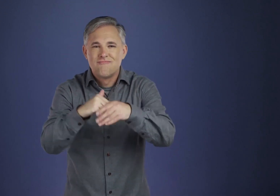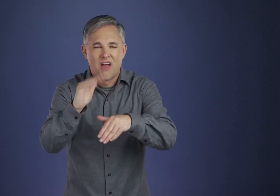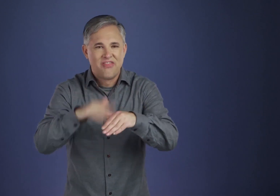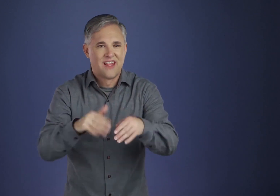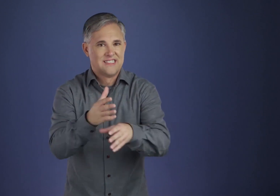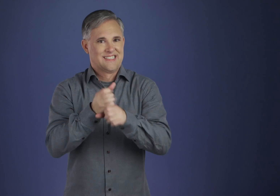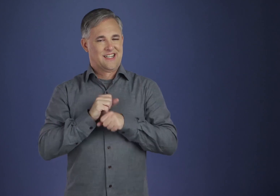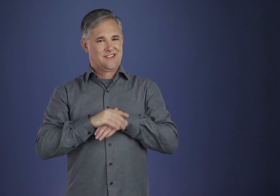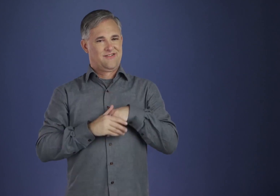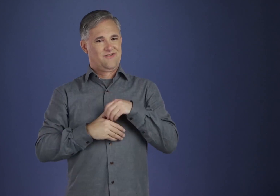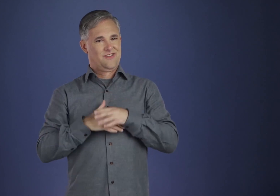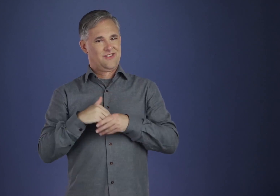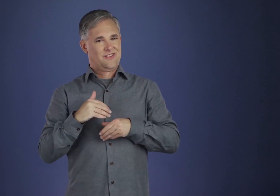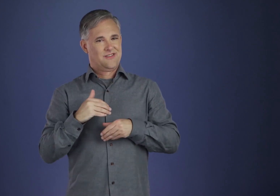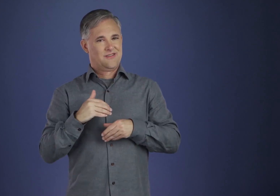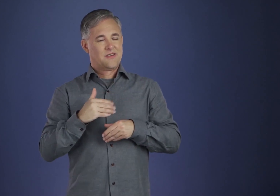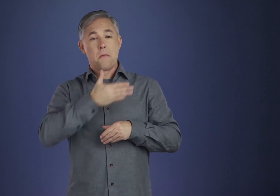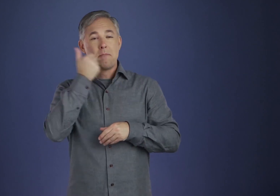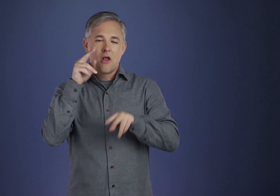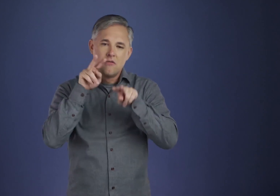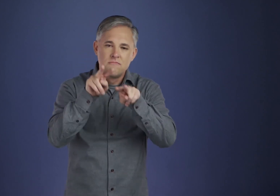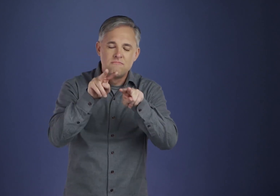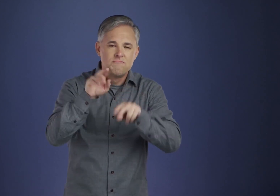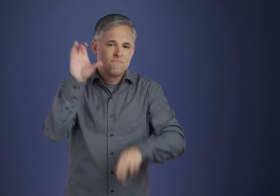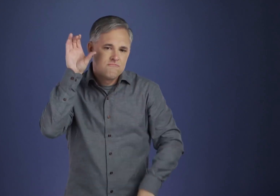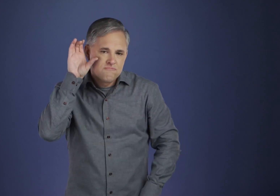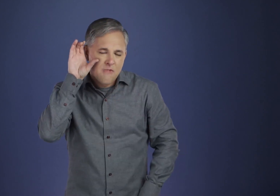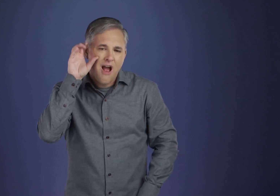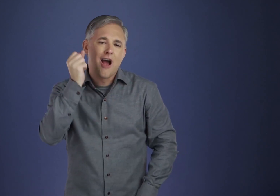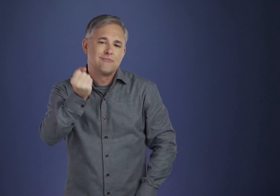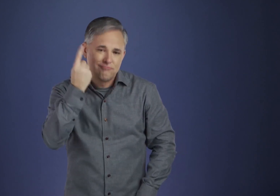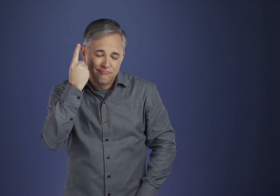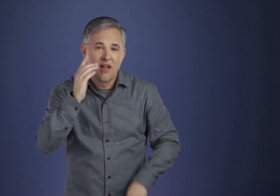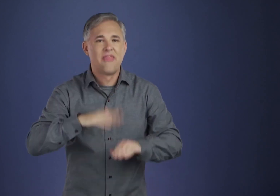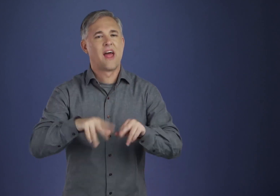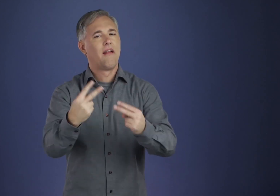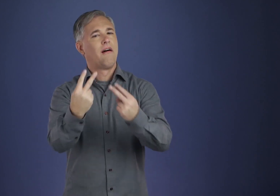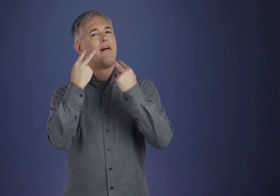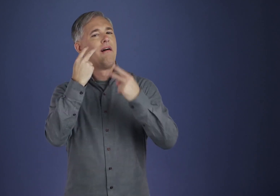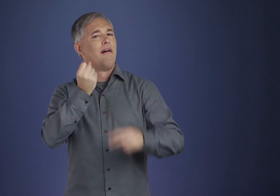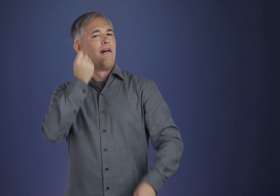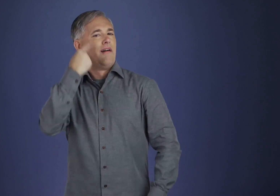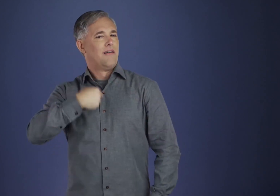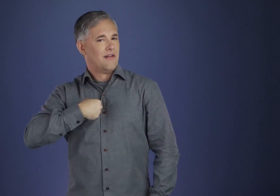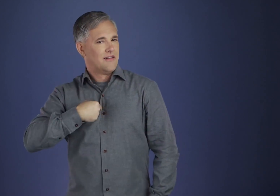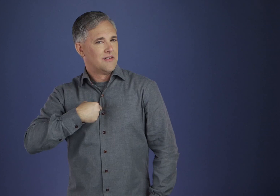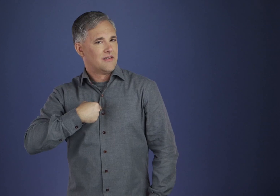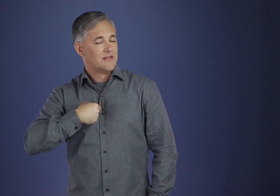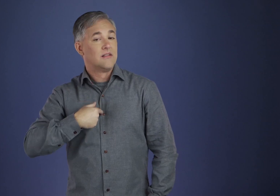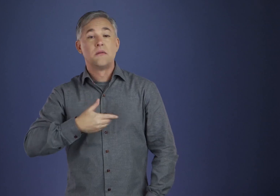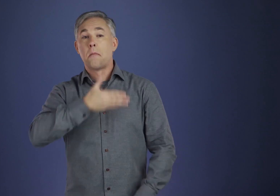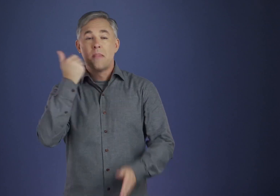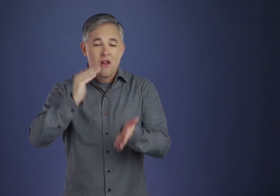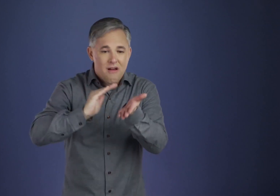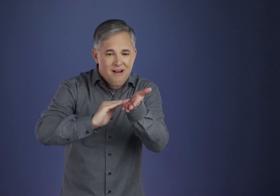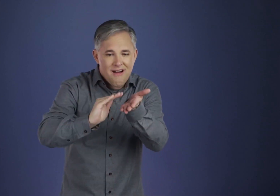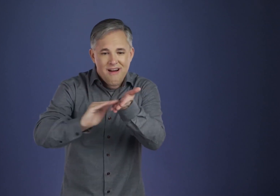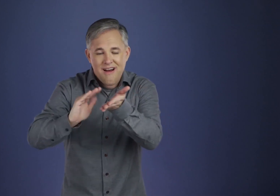He thought it better to give comfort than to receive it; better to understand than to be understood;